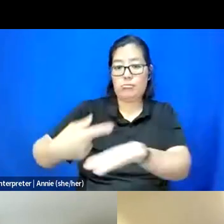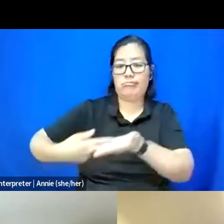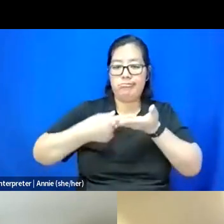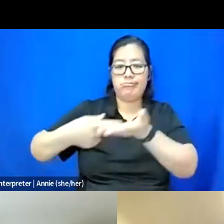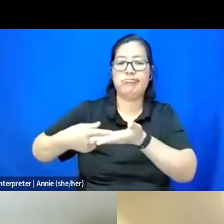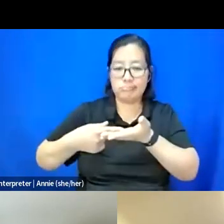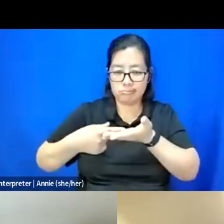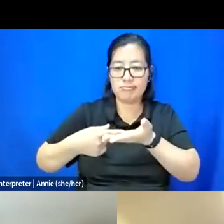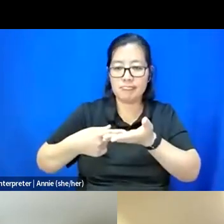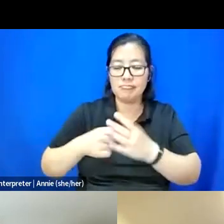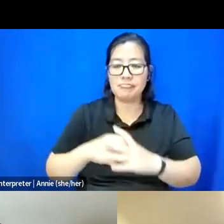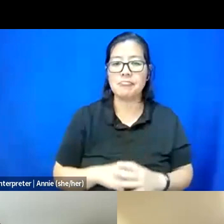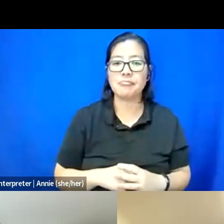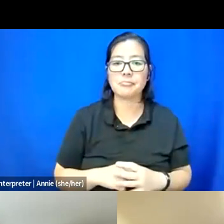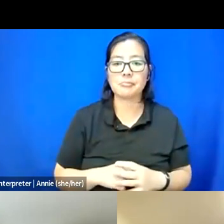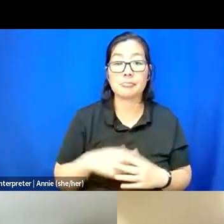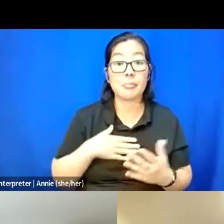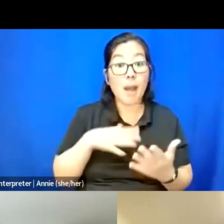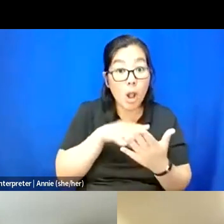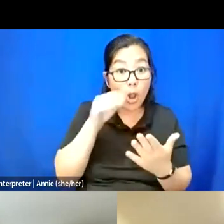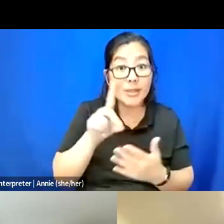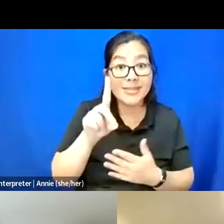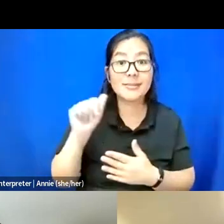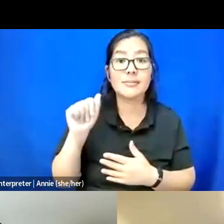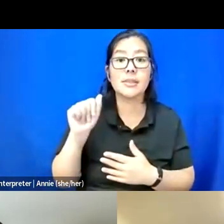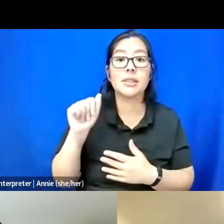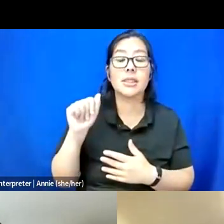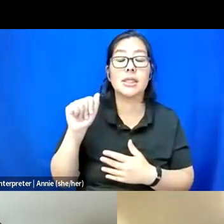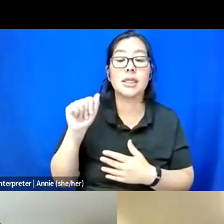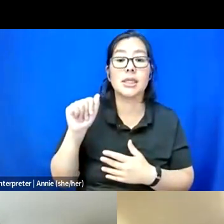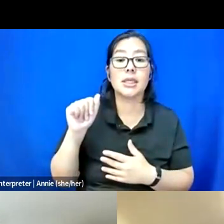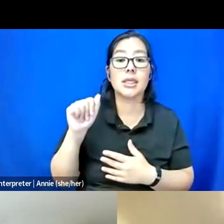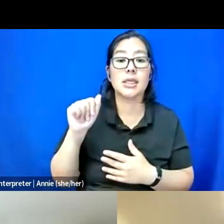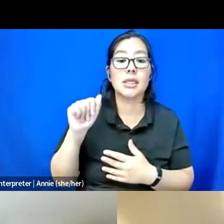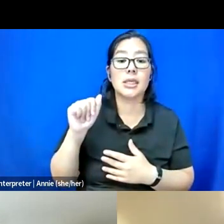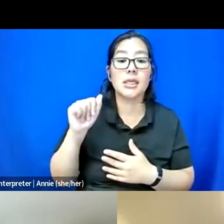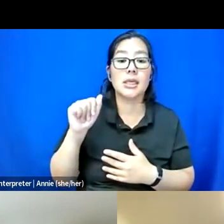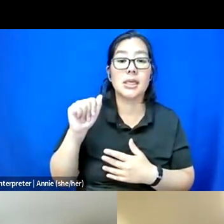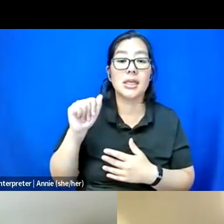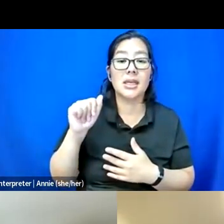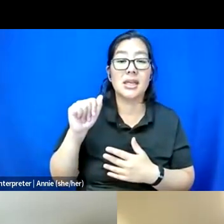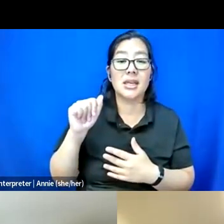Like, my learning disability makes large blocks of text inaccessible to process.